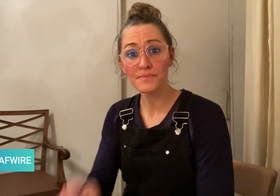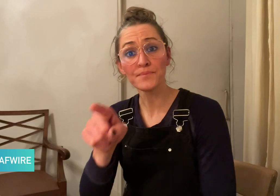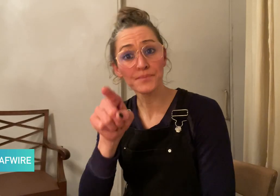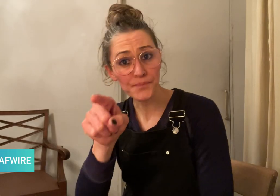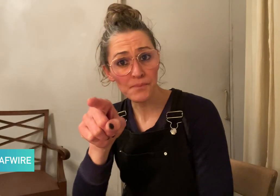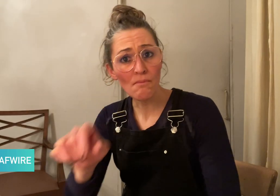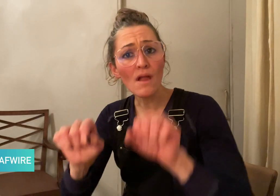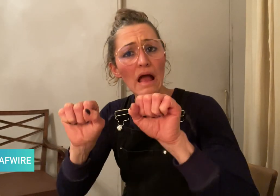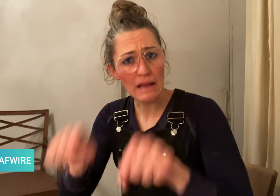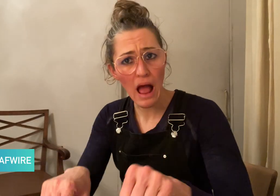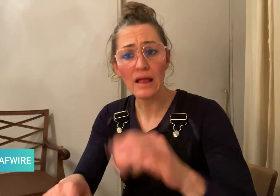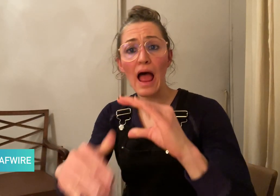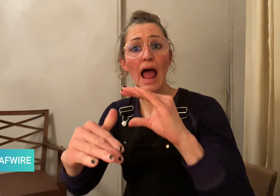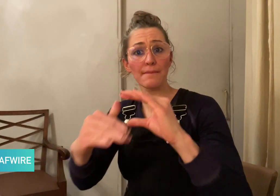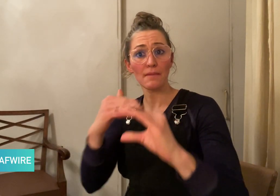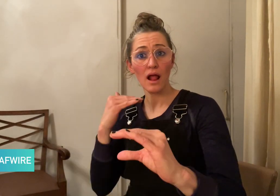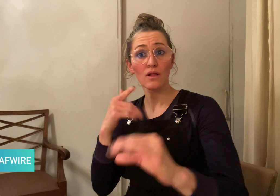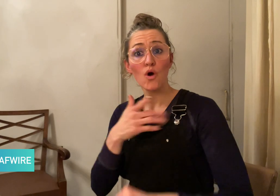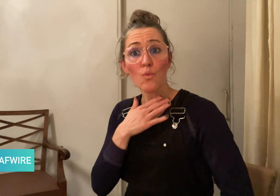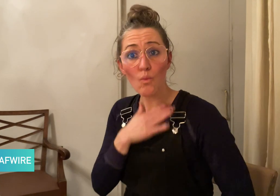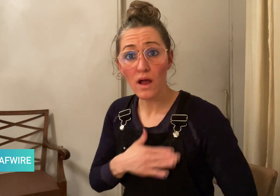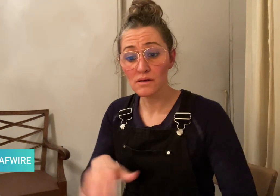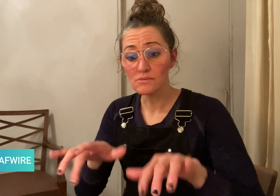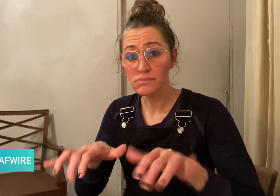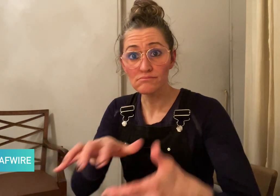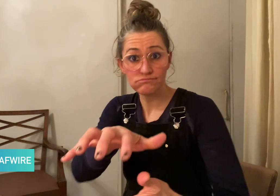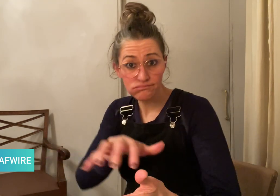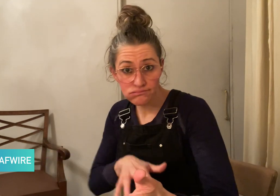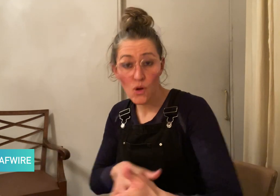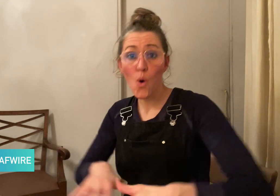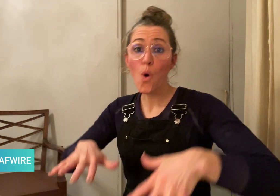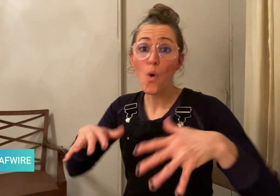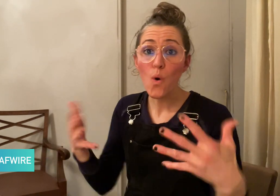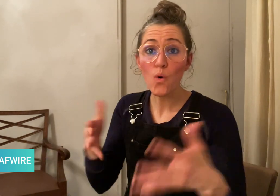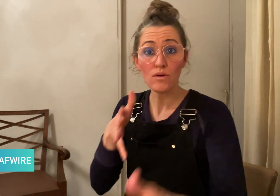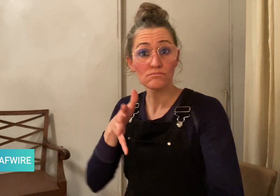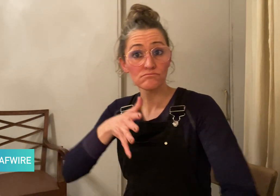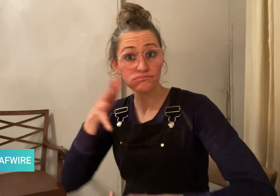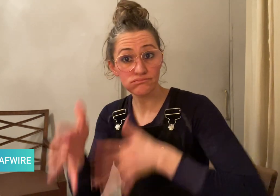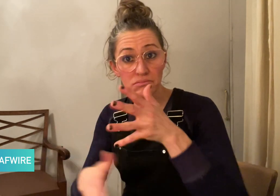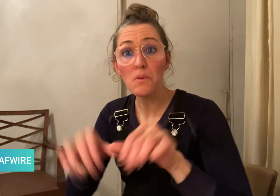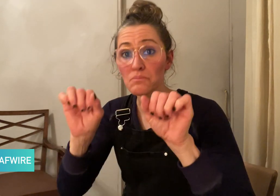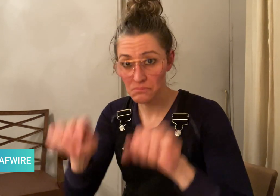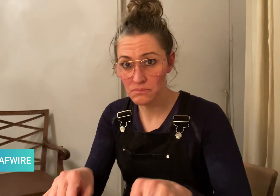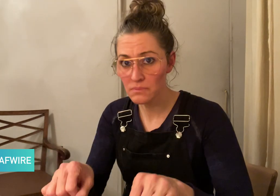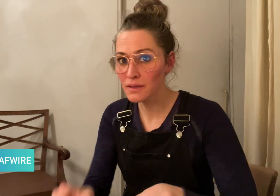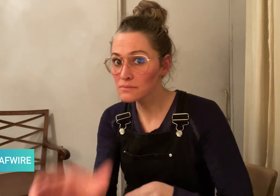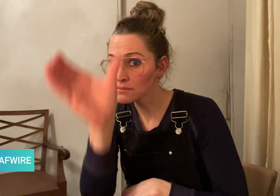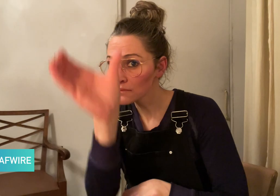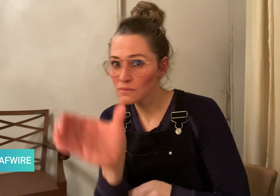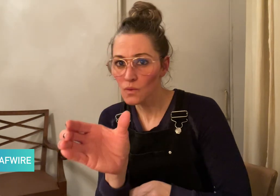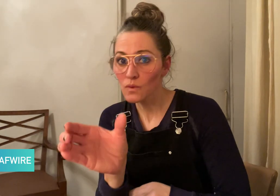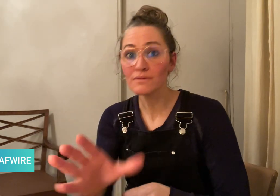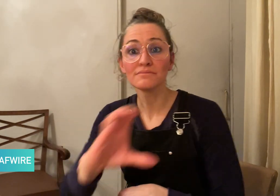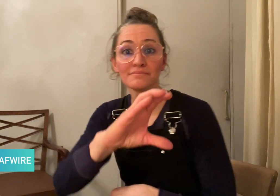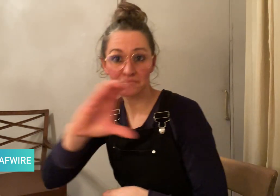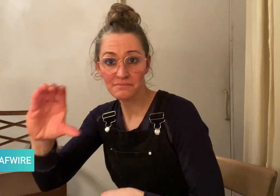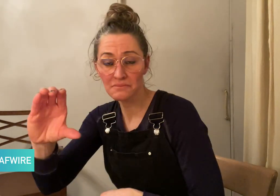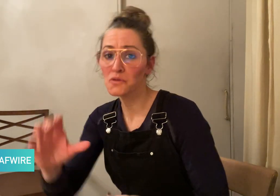You can email your text or video comments